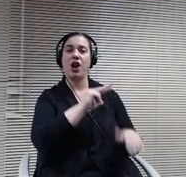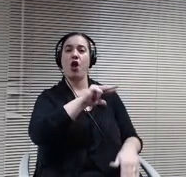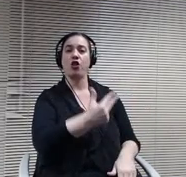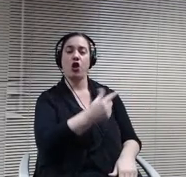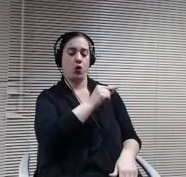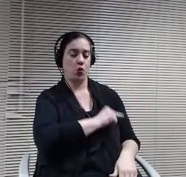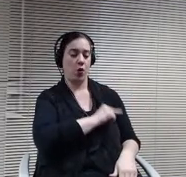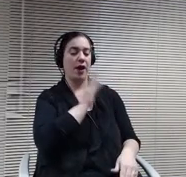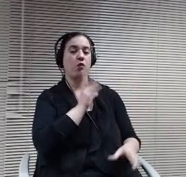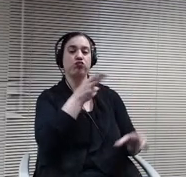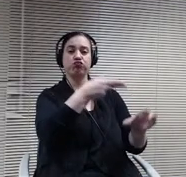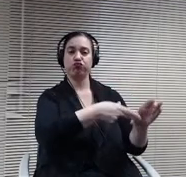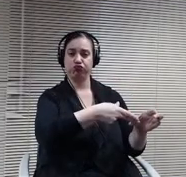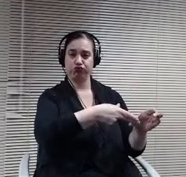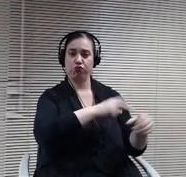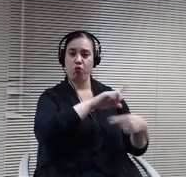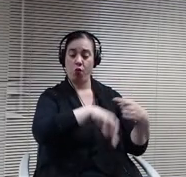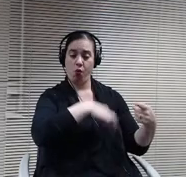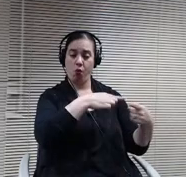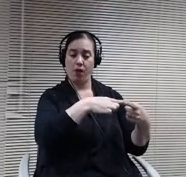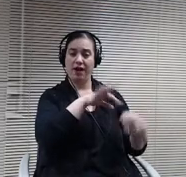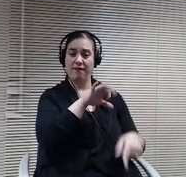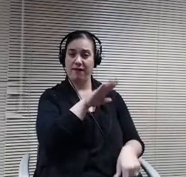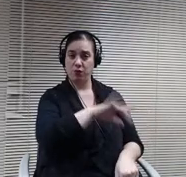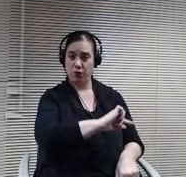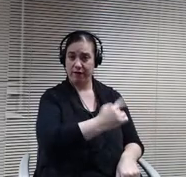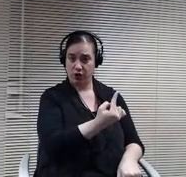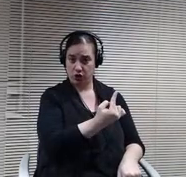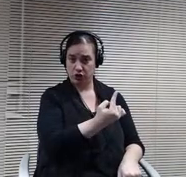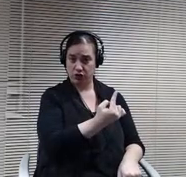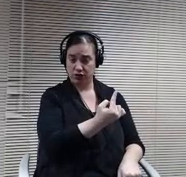February 1st, and everyone in the elementary at that point